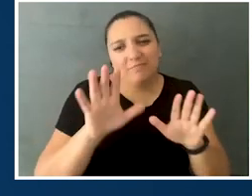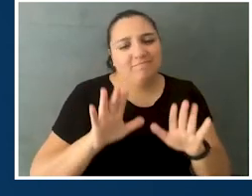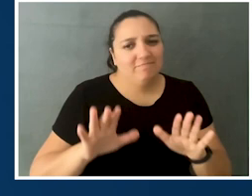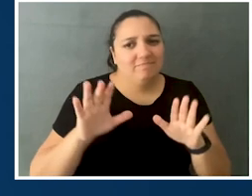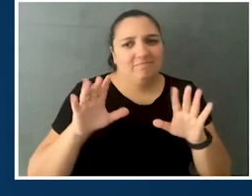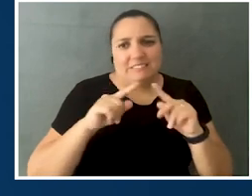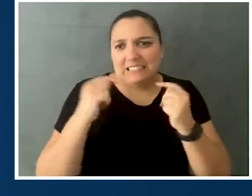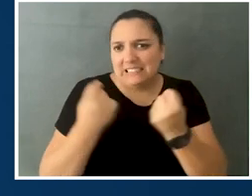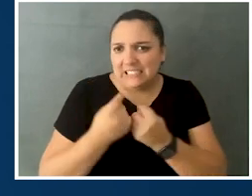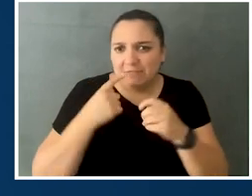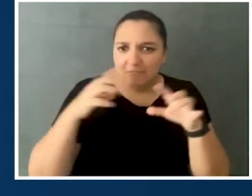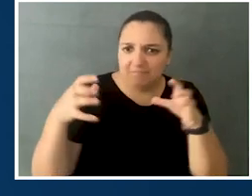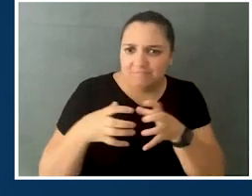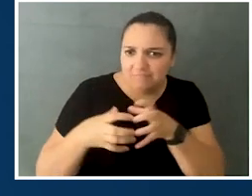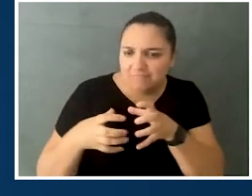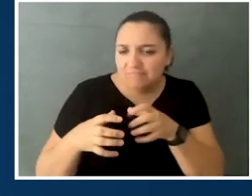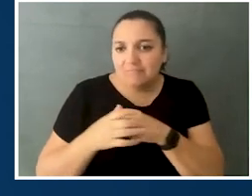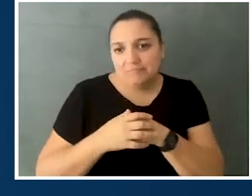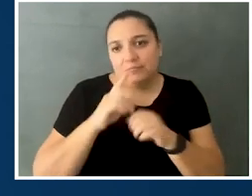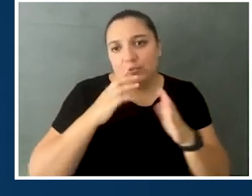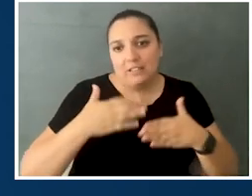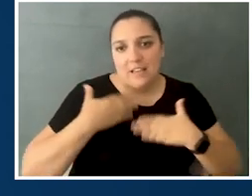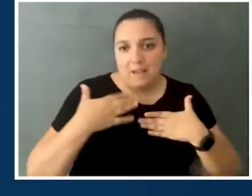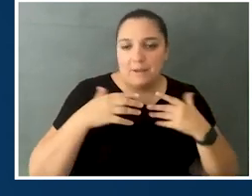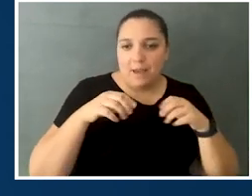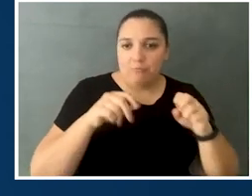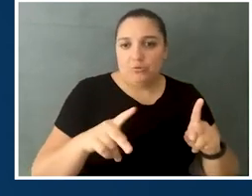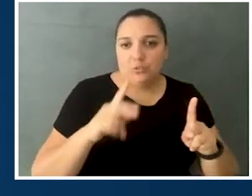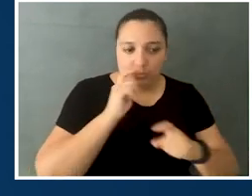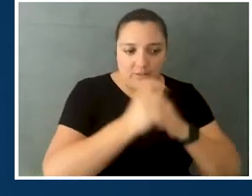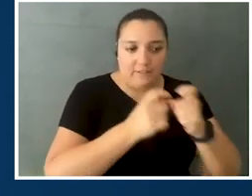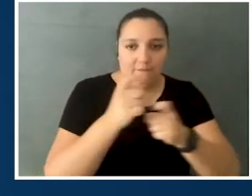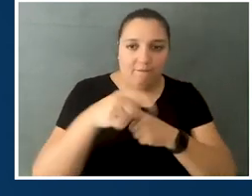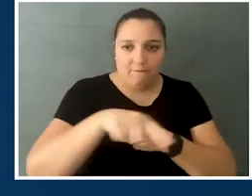with the team we've been able to put together, and I'm really glad for the opportunities we're going to be able to give